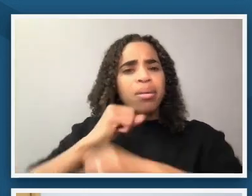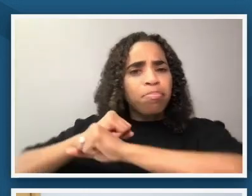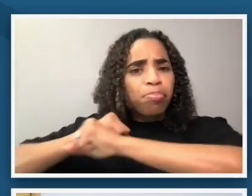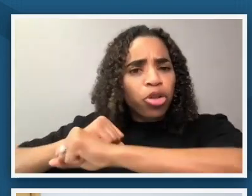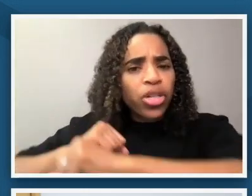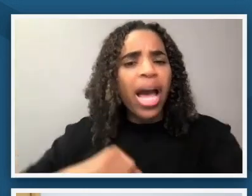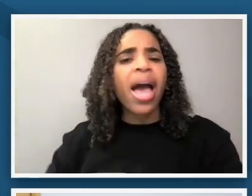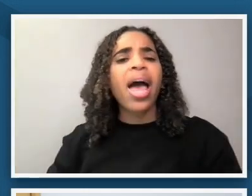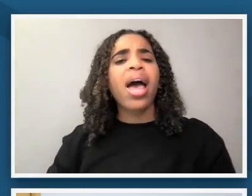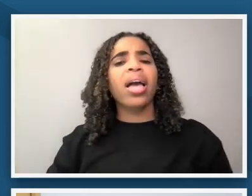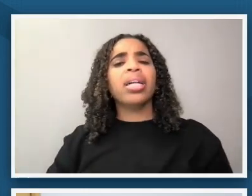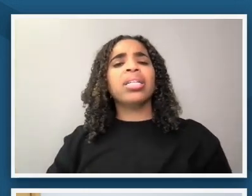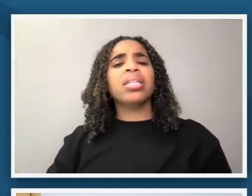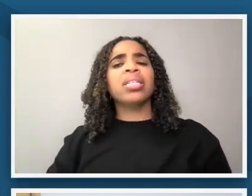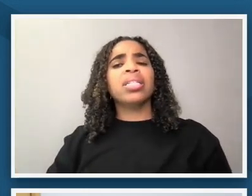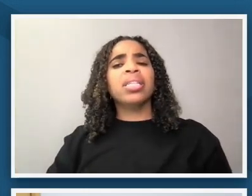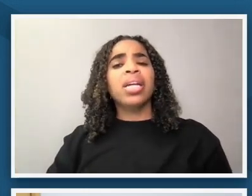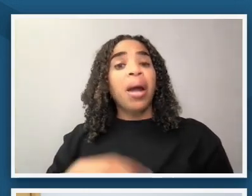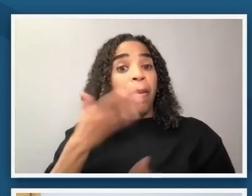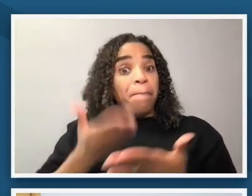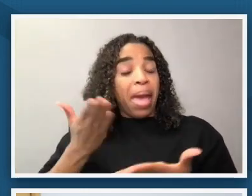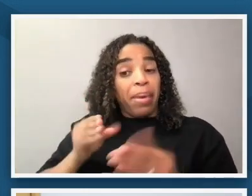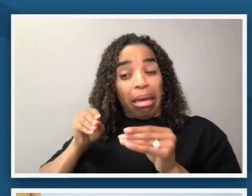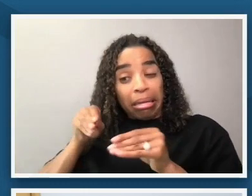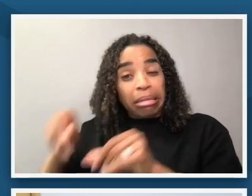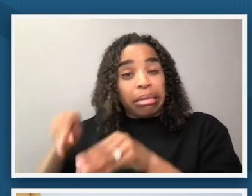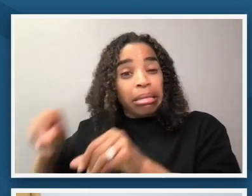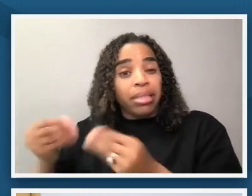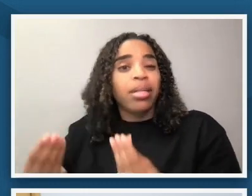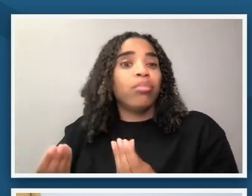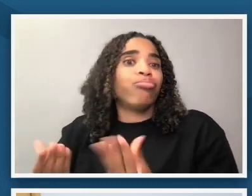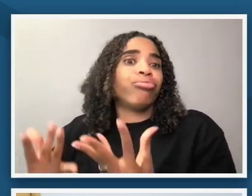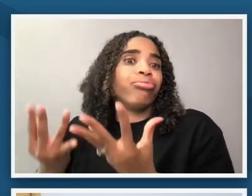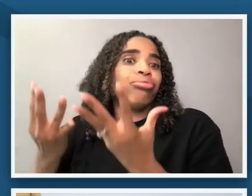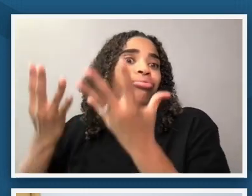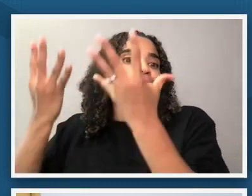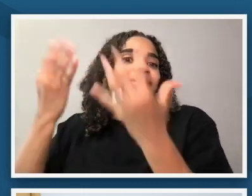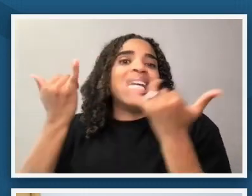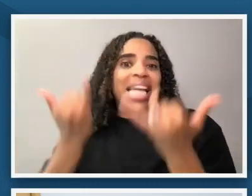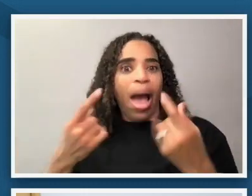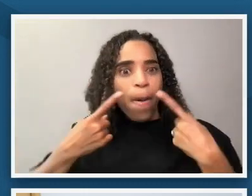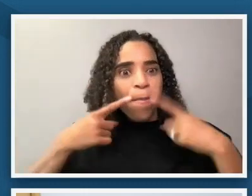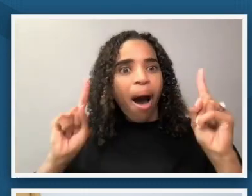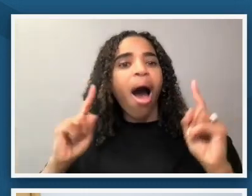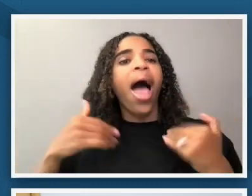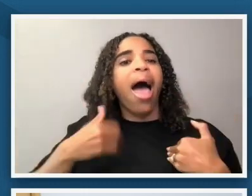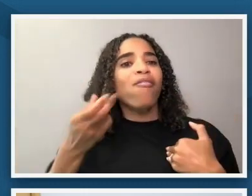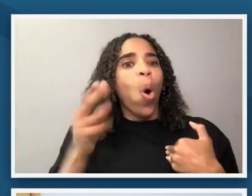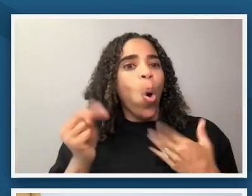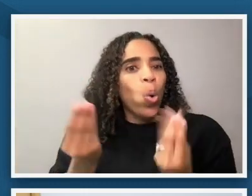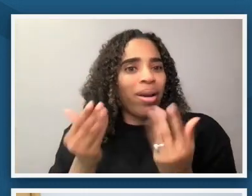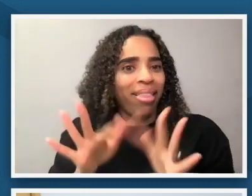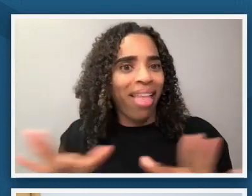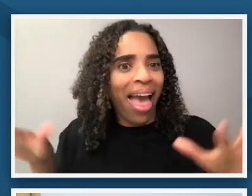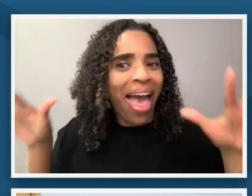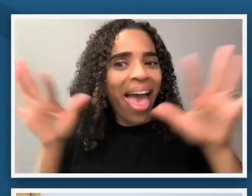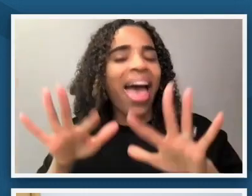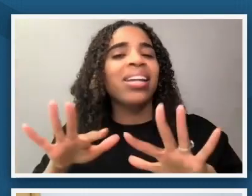economic self-sufficiency and pride in what is their corner of the world